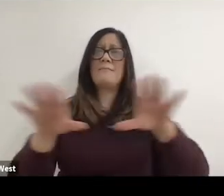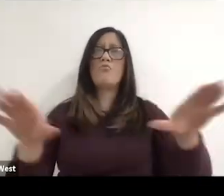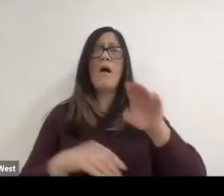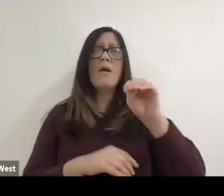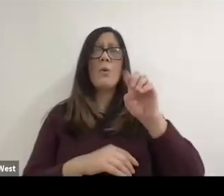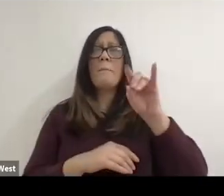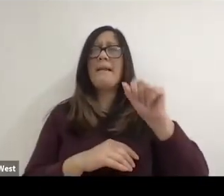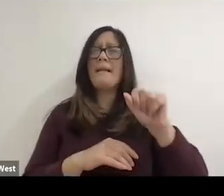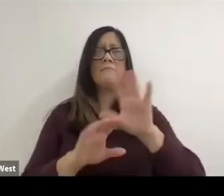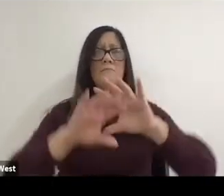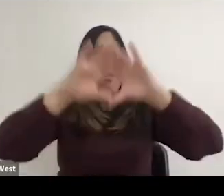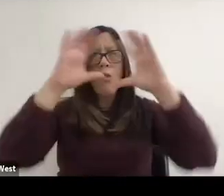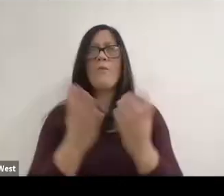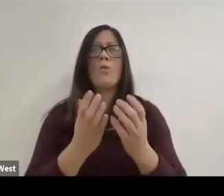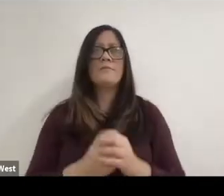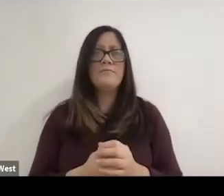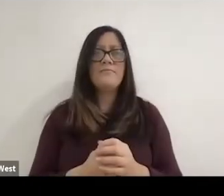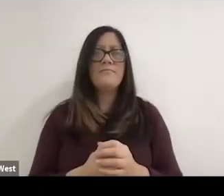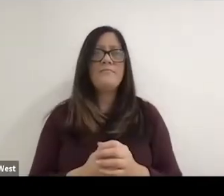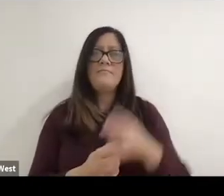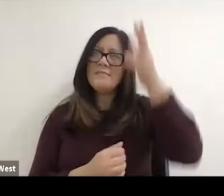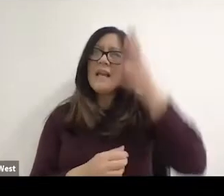a man called Dan Brook he was. He was absolutely fundamental.